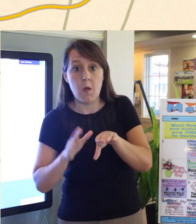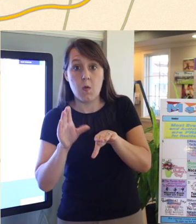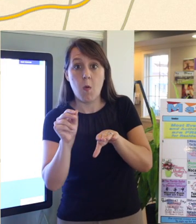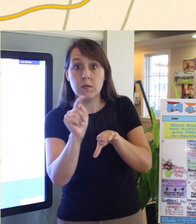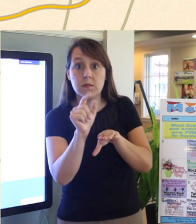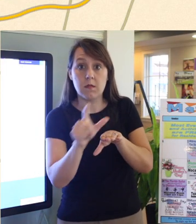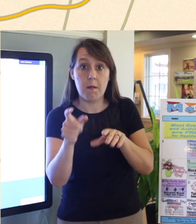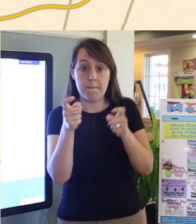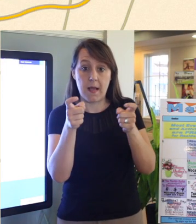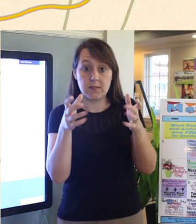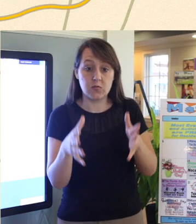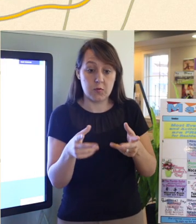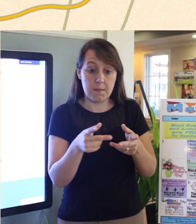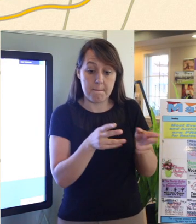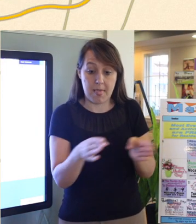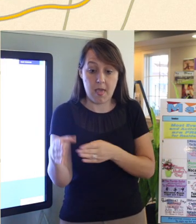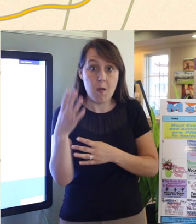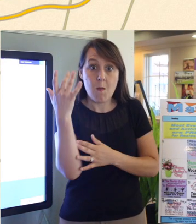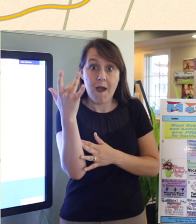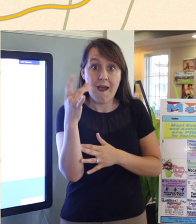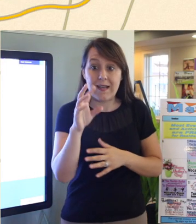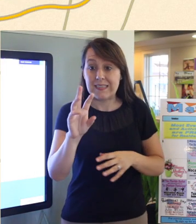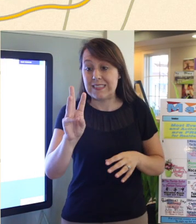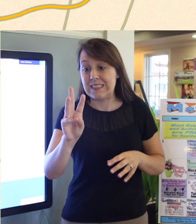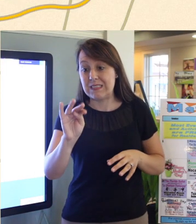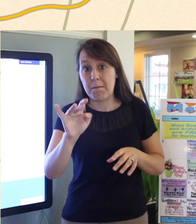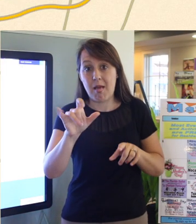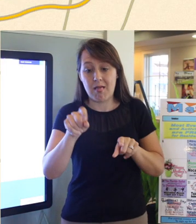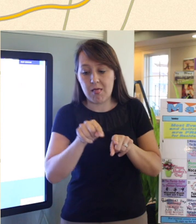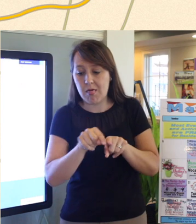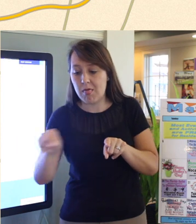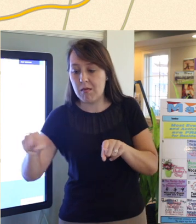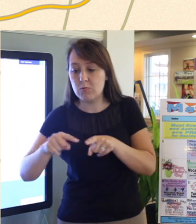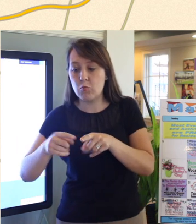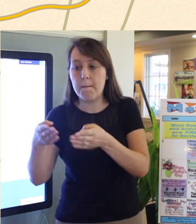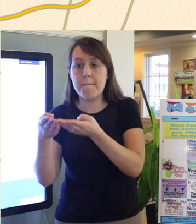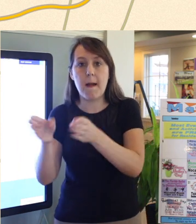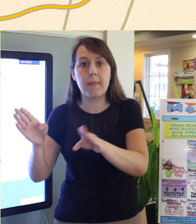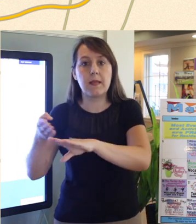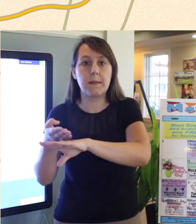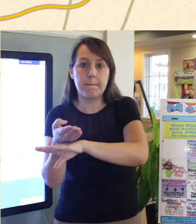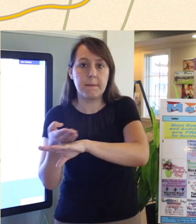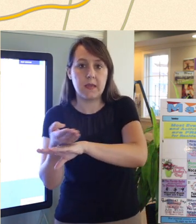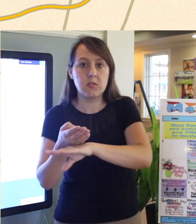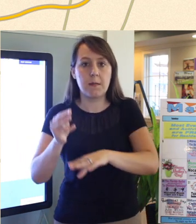because from where you're standing you're just six miles to the closest public beach that's Mickler's Landing